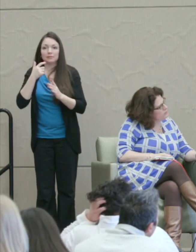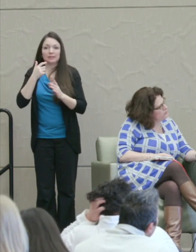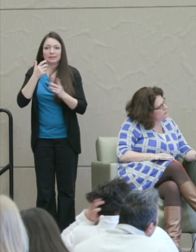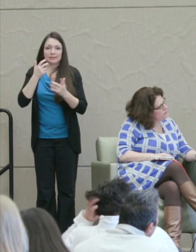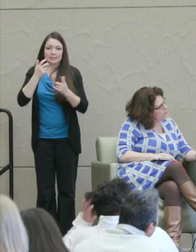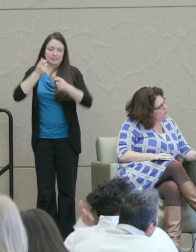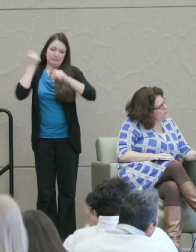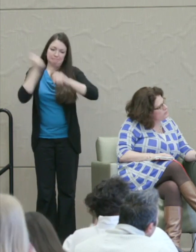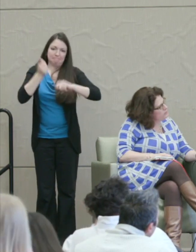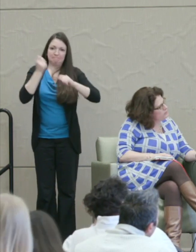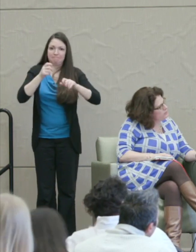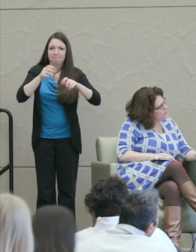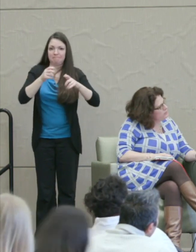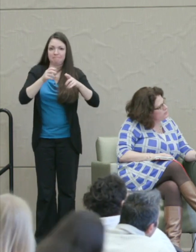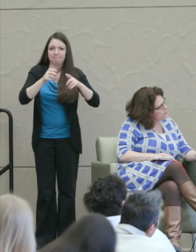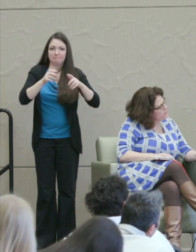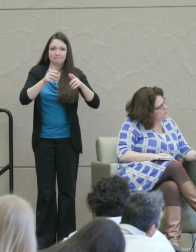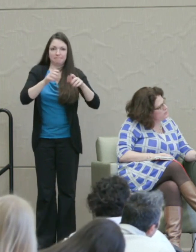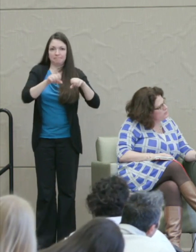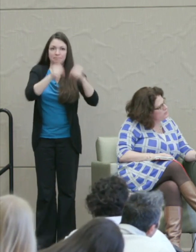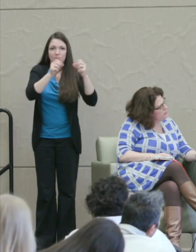or they commit a burglary or something.